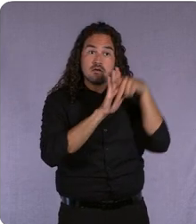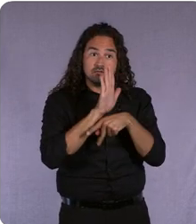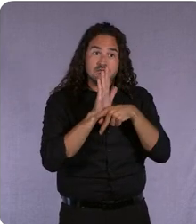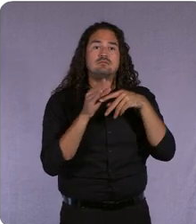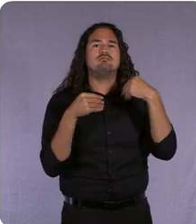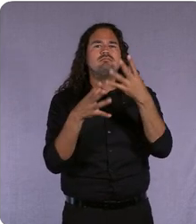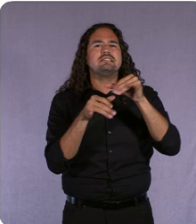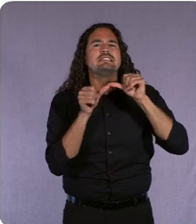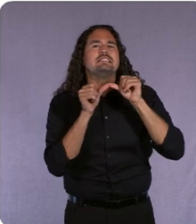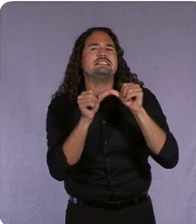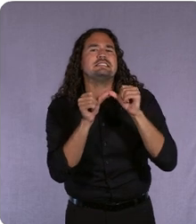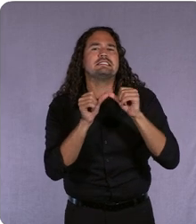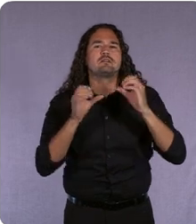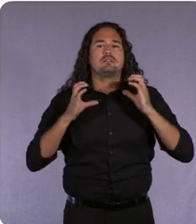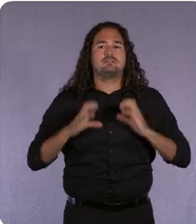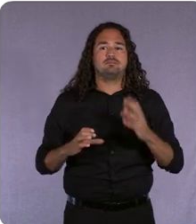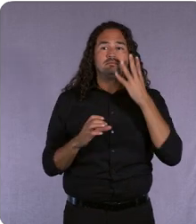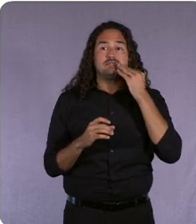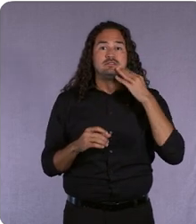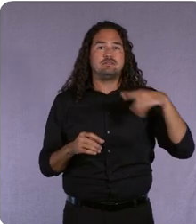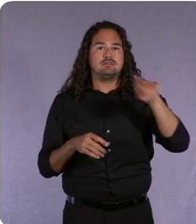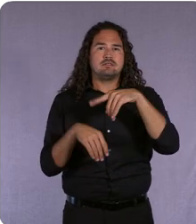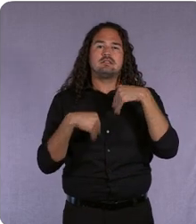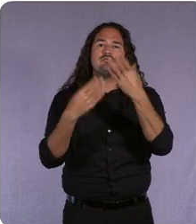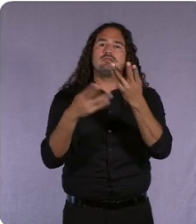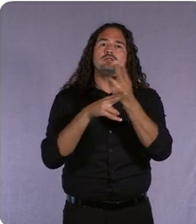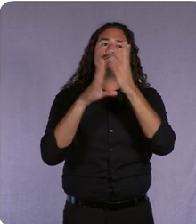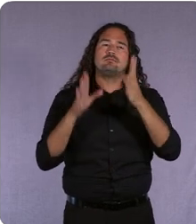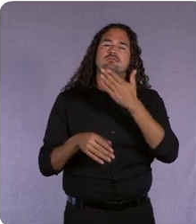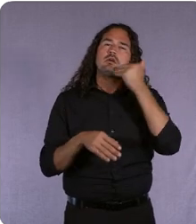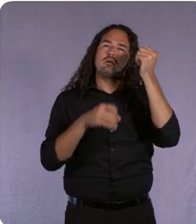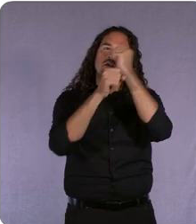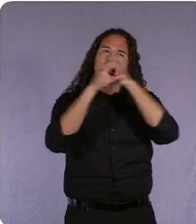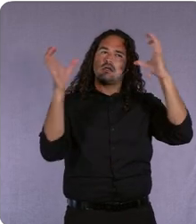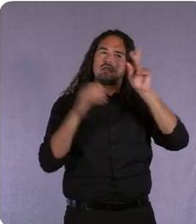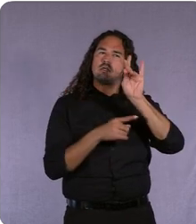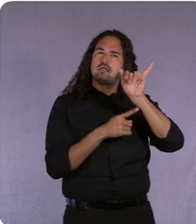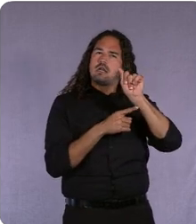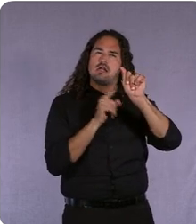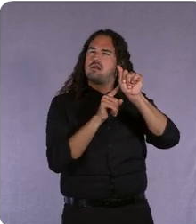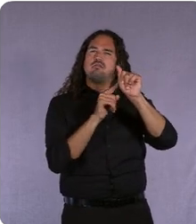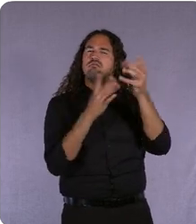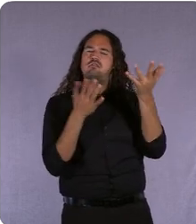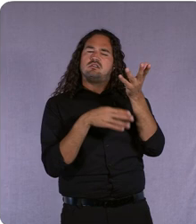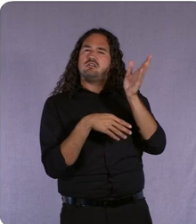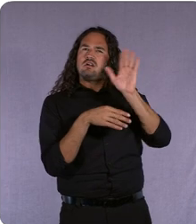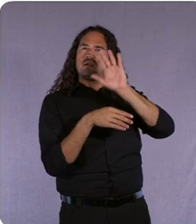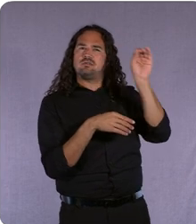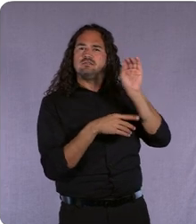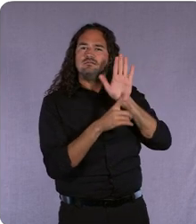Kia a better picture of their end users. And as they built their first-party data strategy,